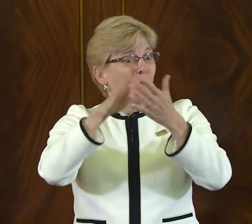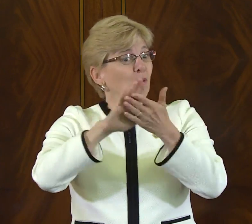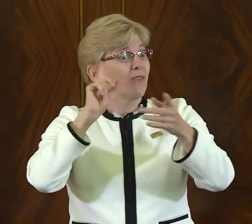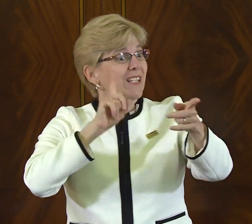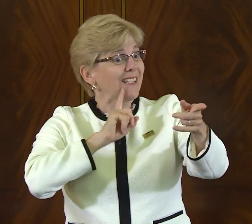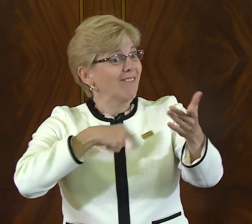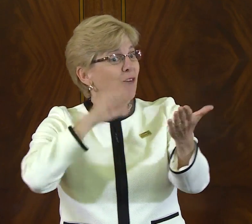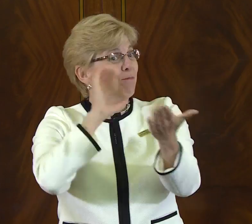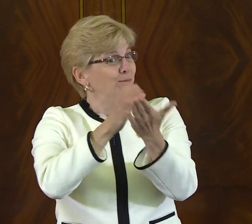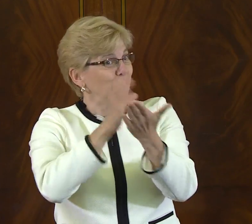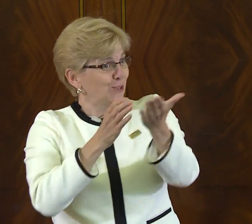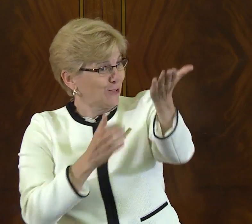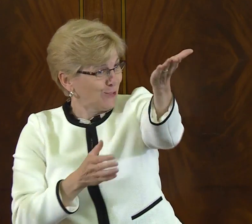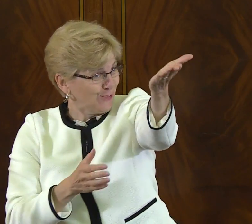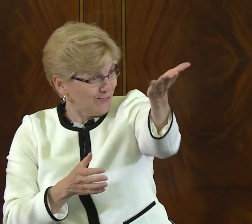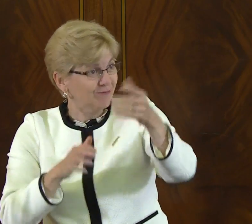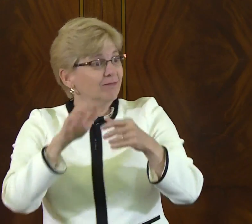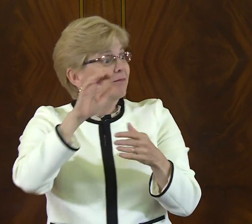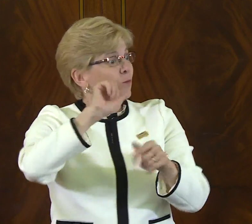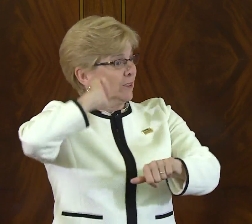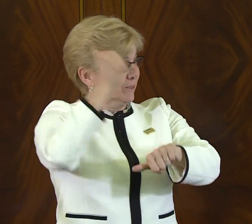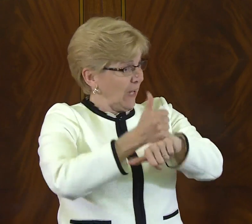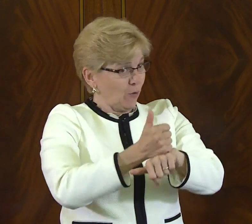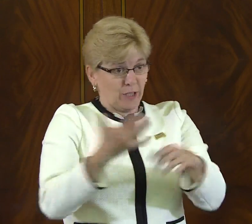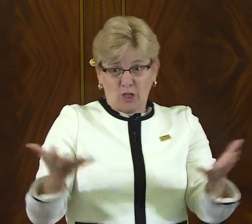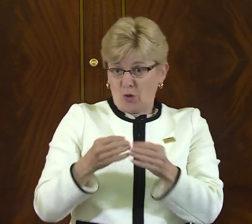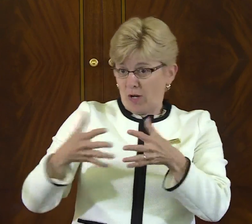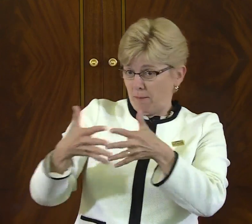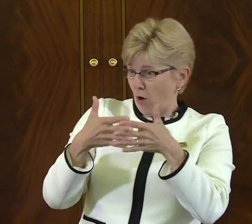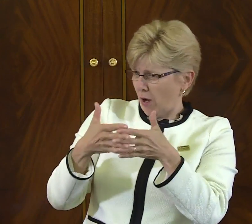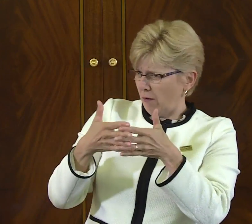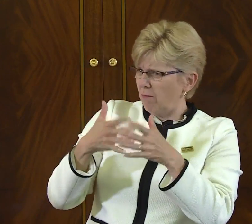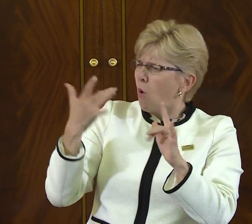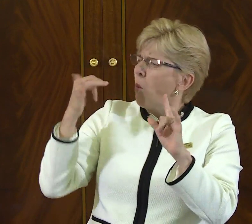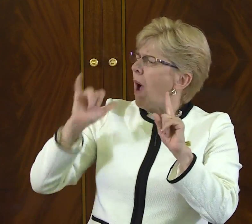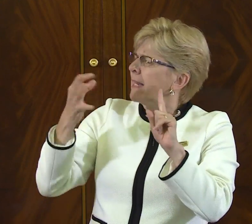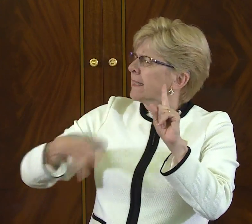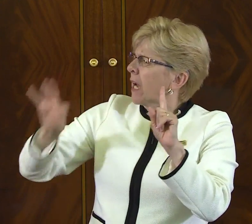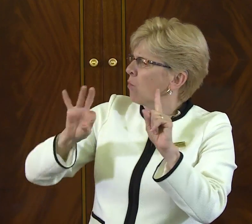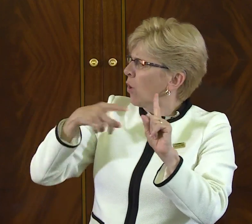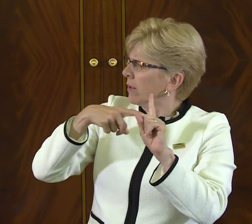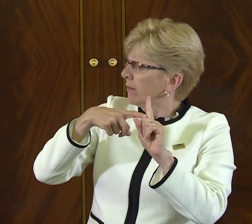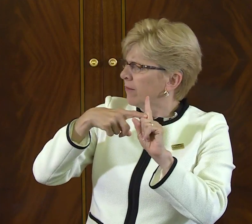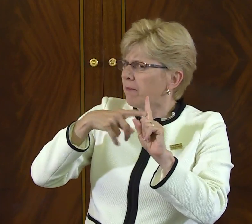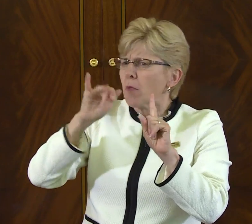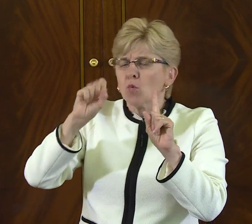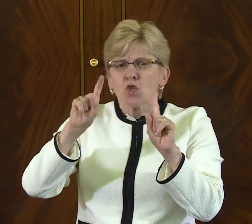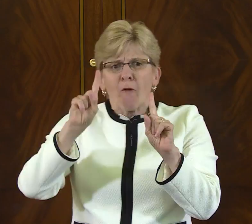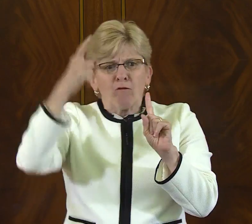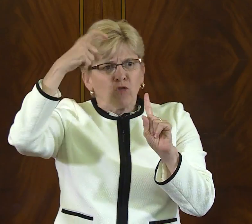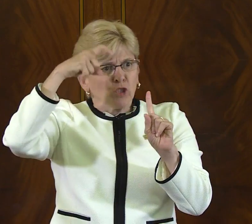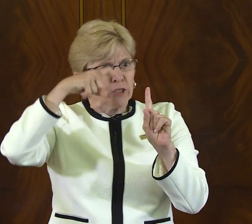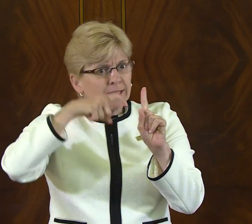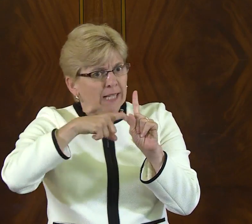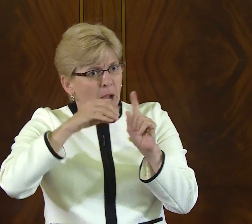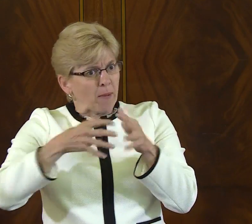It was two hundred years ago at the American School for the Deaf, of which, of course there are pictures up here in this room, that deaf education began here in the United States,